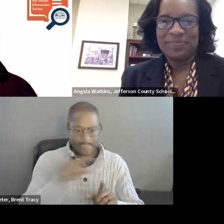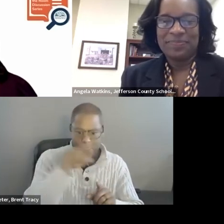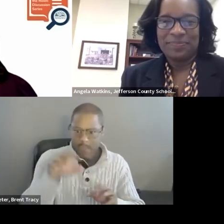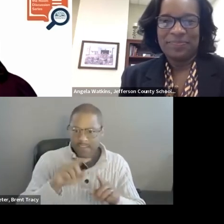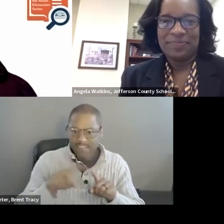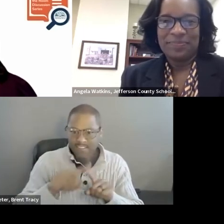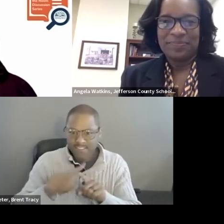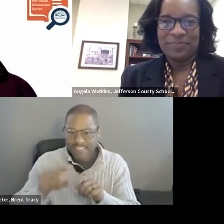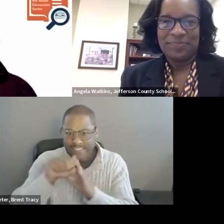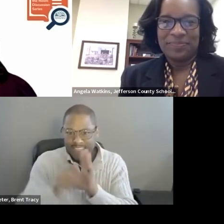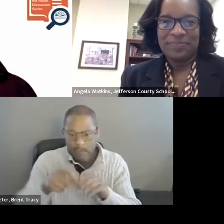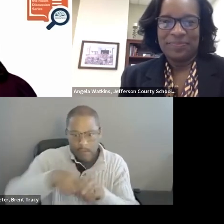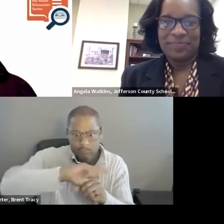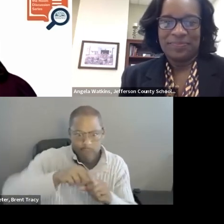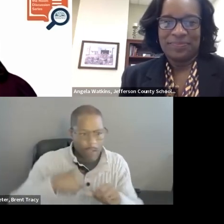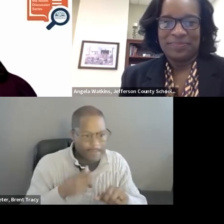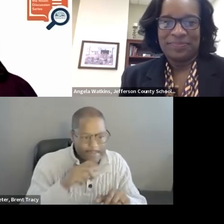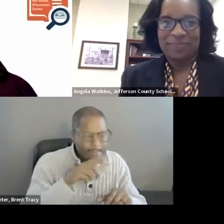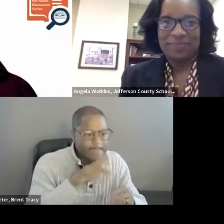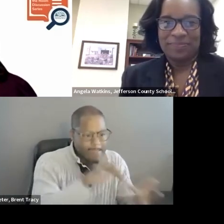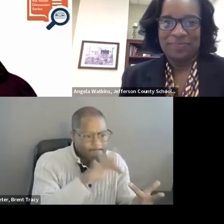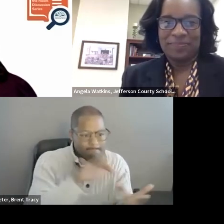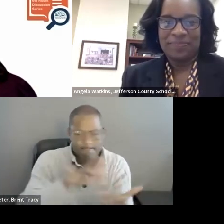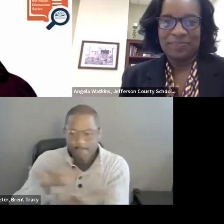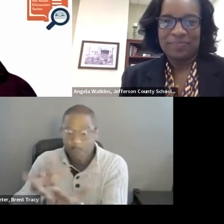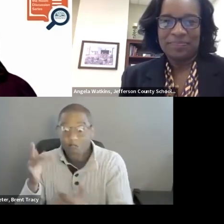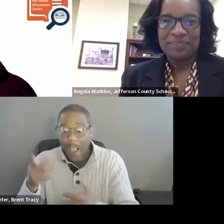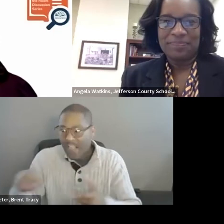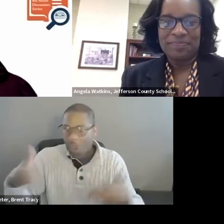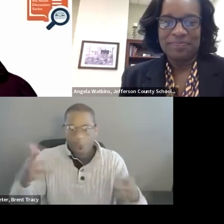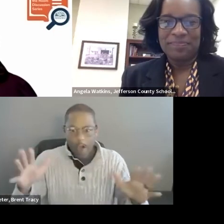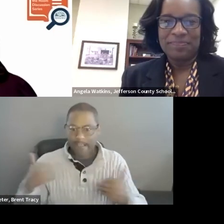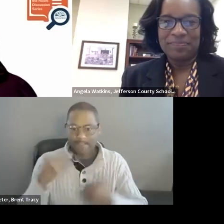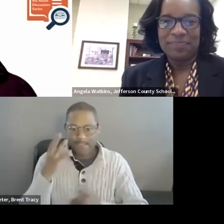They have tested out different models and seen what works and talking to those folks.